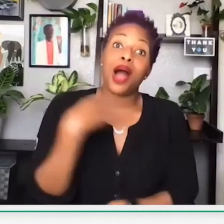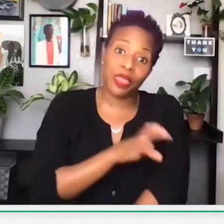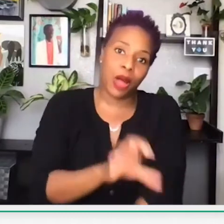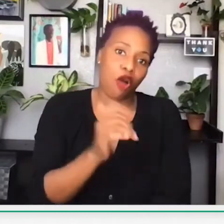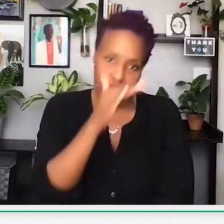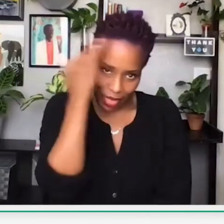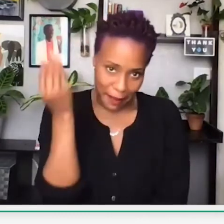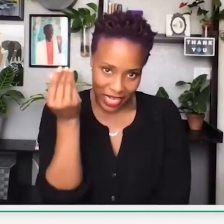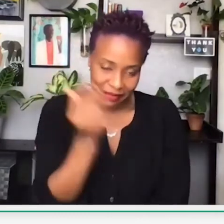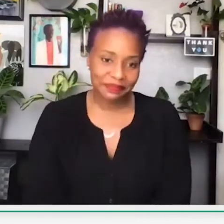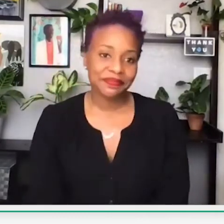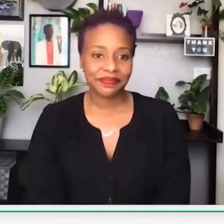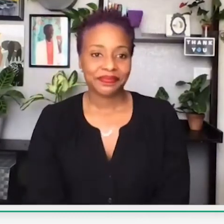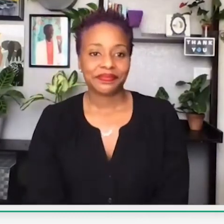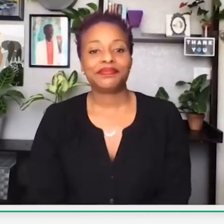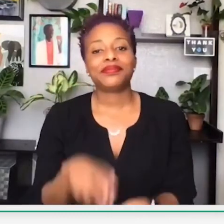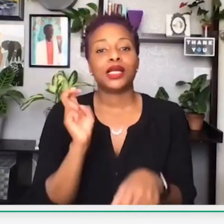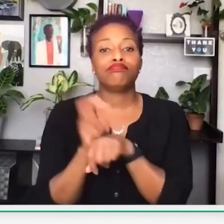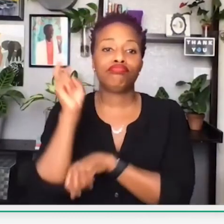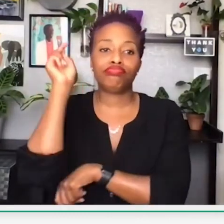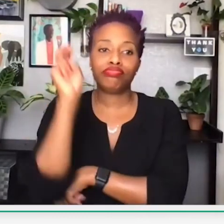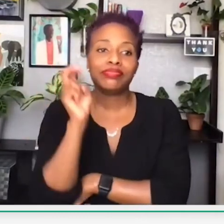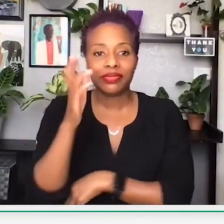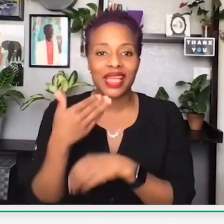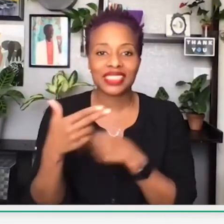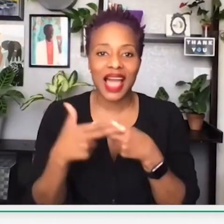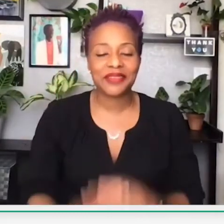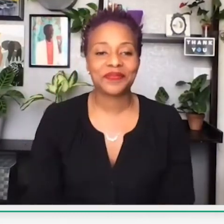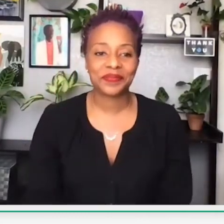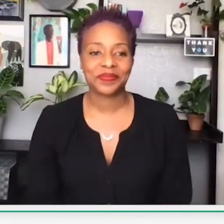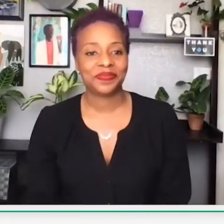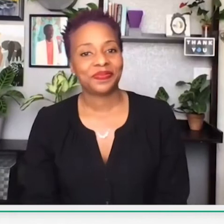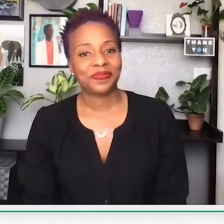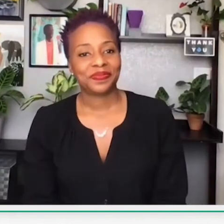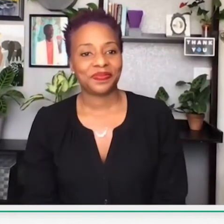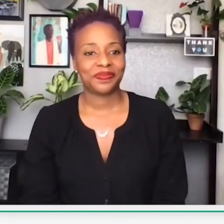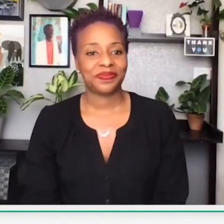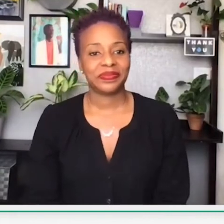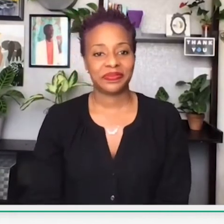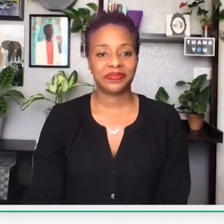this is the impact of empowering black money. Okay, moving on to the next slide.